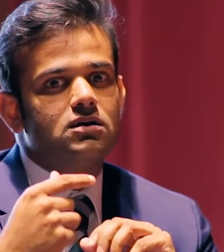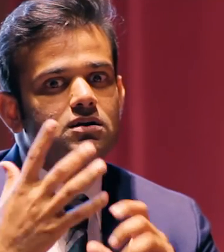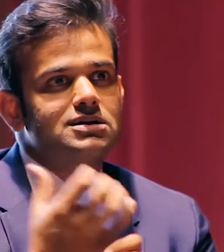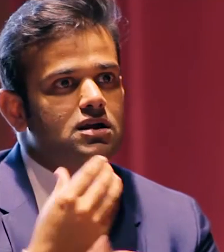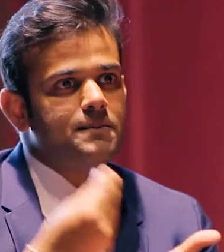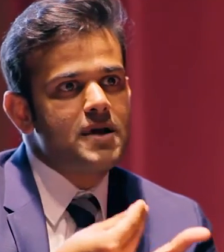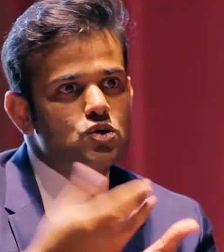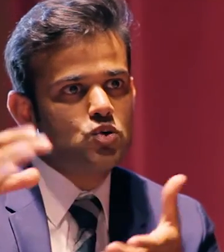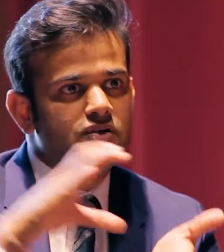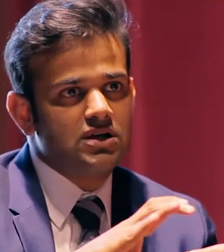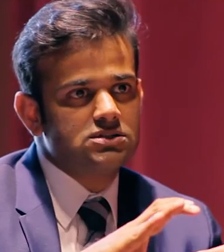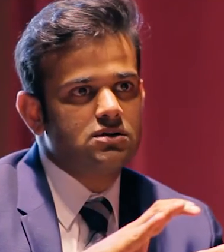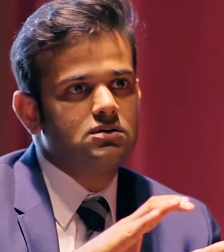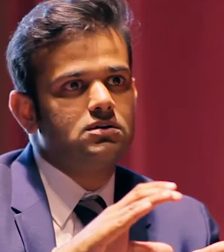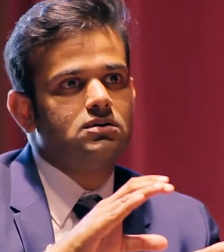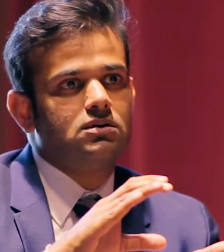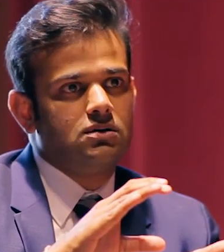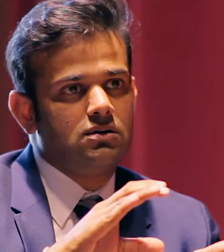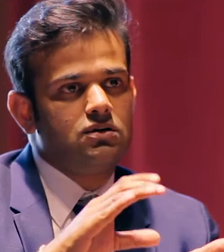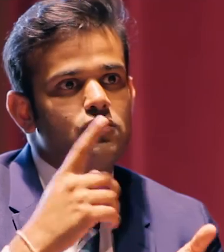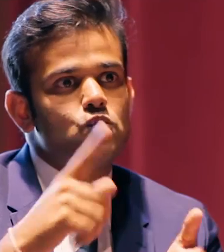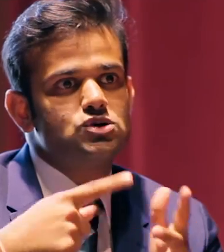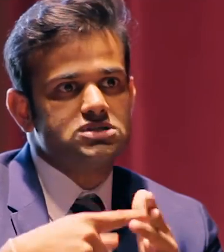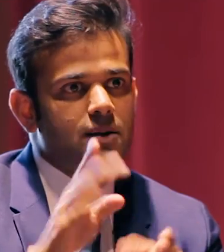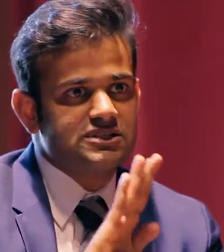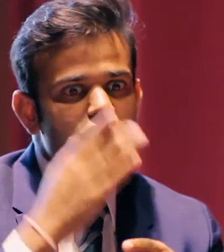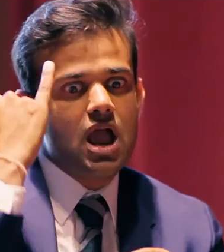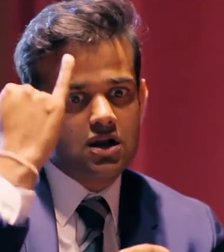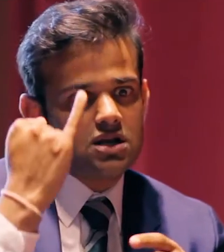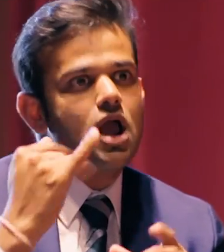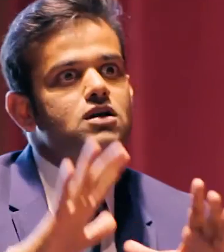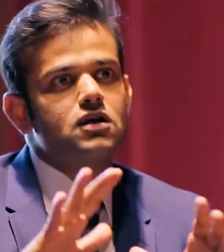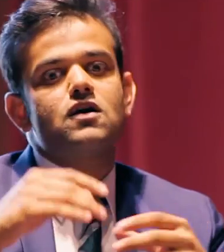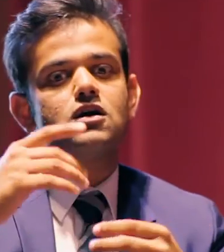Some of the challenges you faced, for instance, investment. What were some of the challenges there?